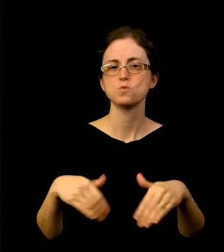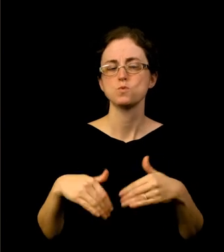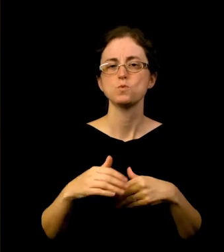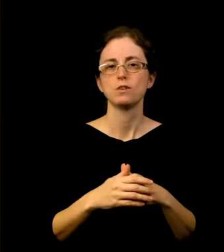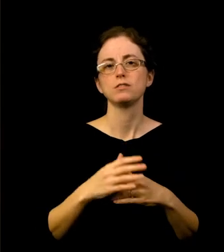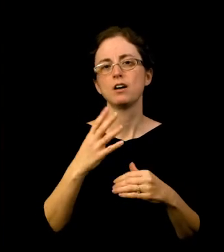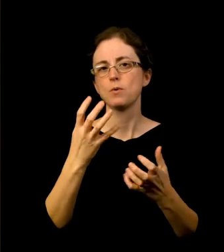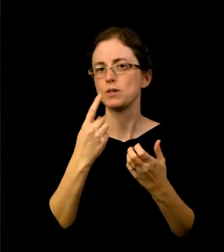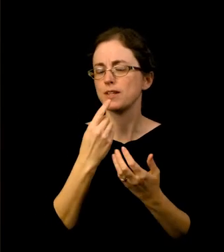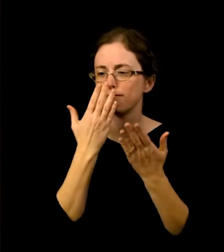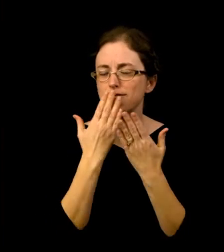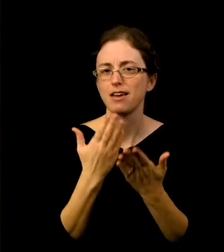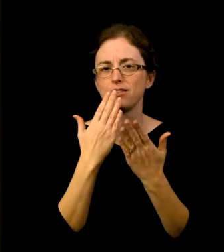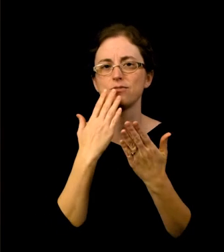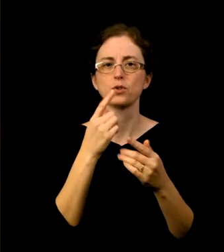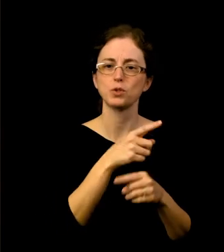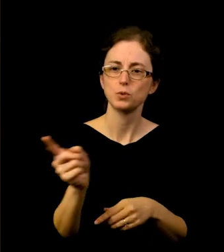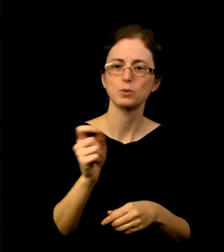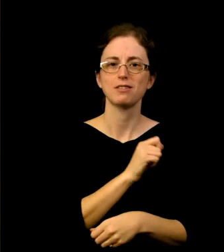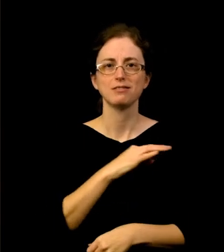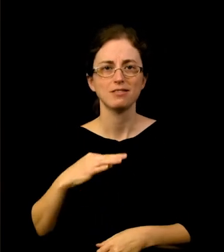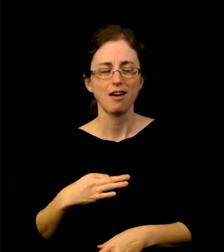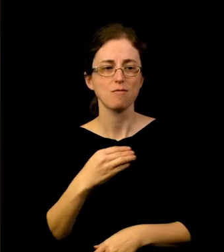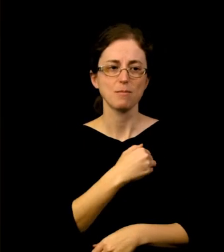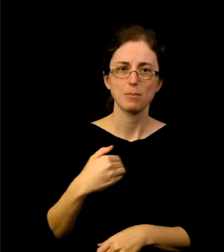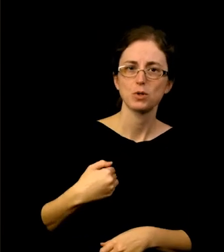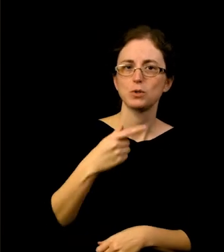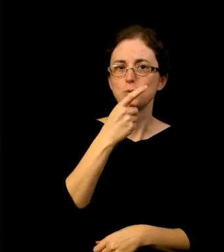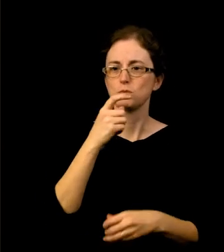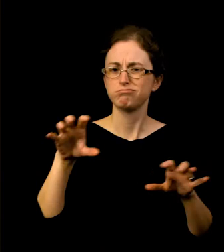and the members for all the critical work you do to bring arts to our community.